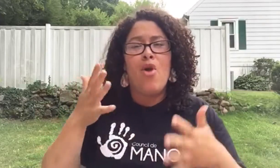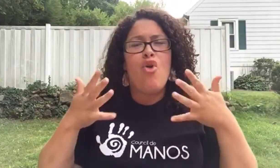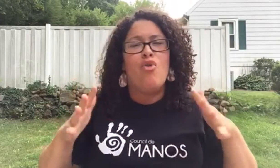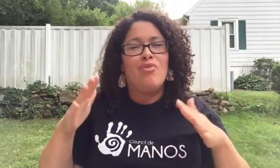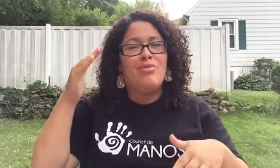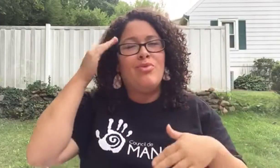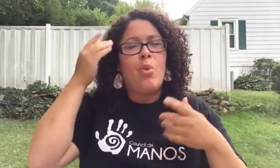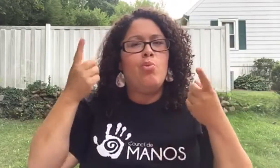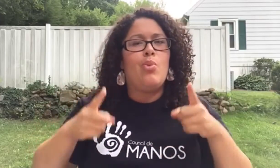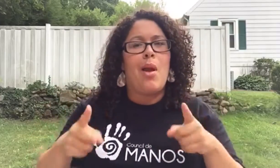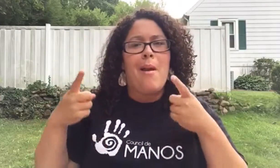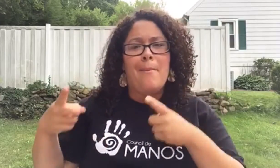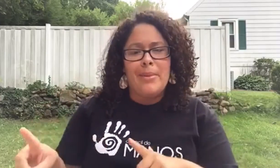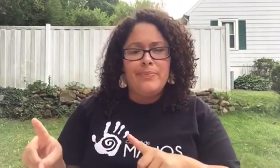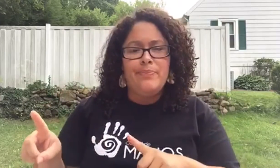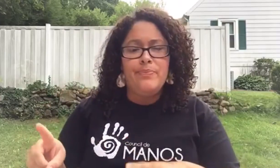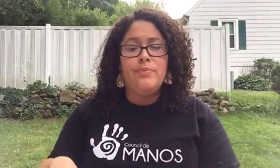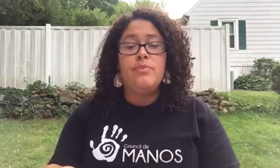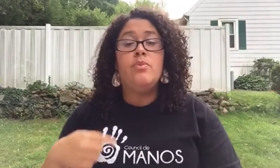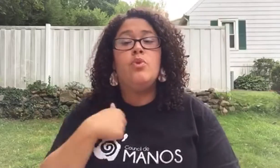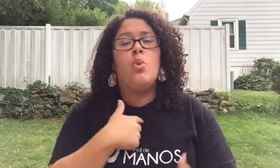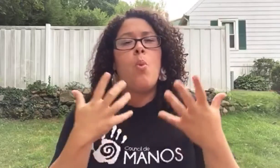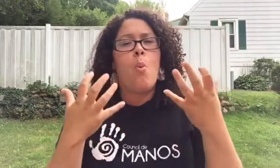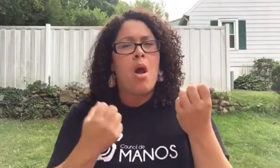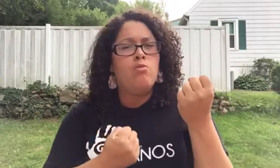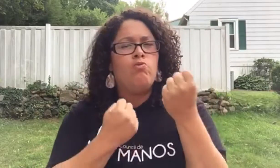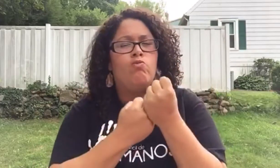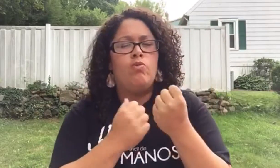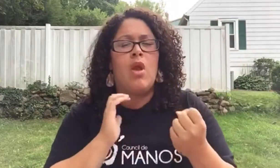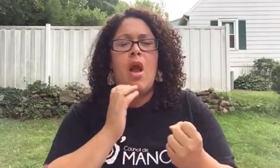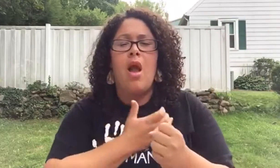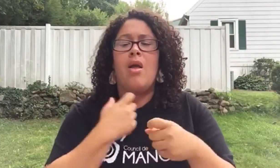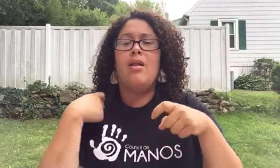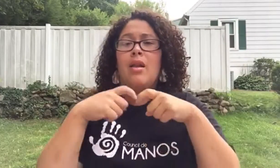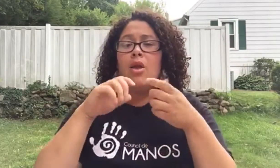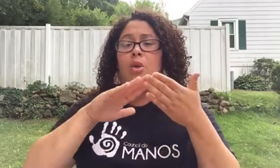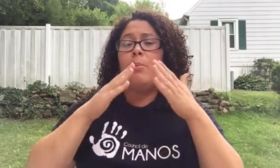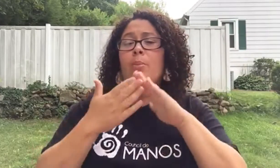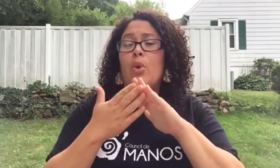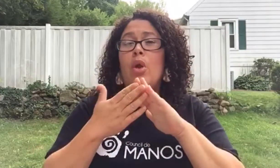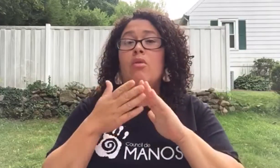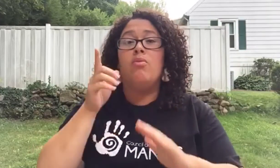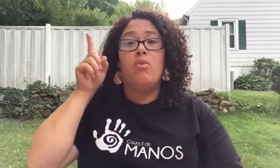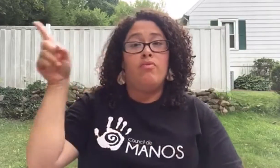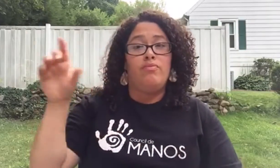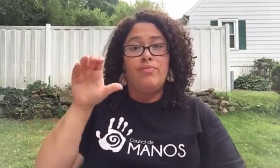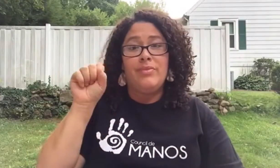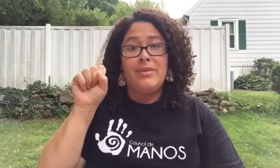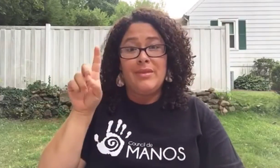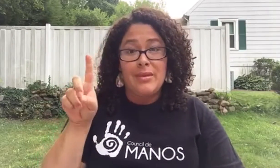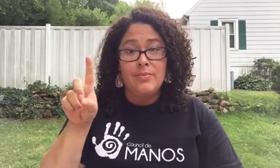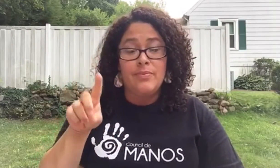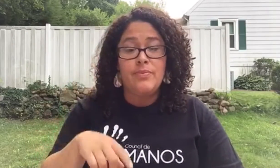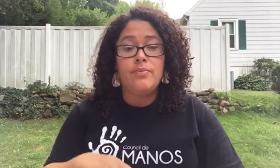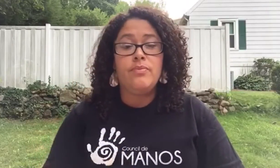Council de Manos is aware of current changes and would like to extend our support to the Latinx community at CSD.